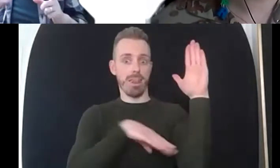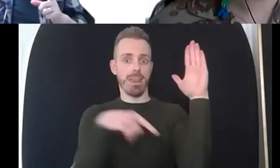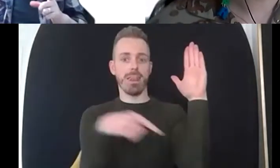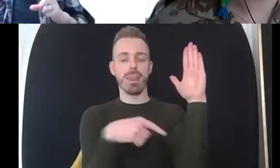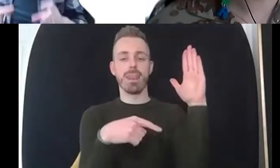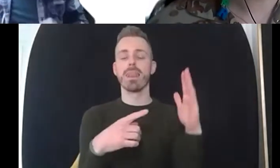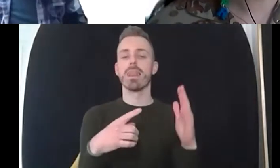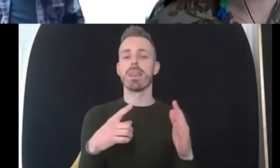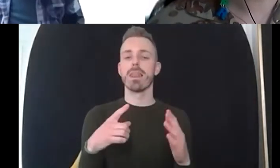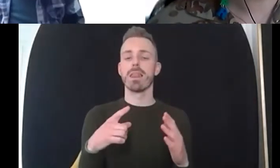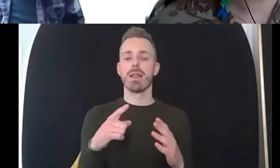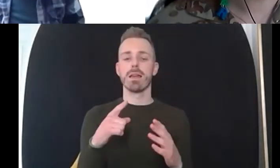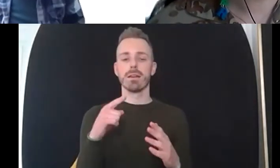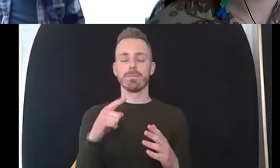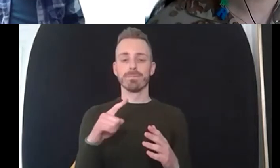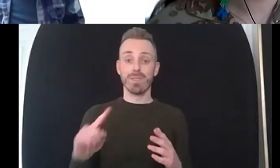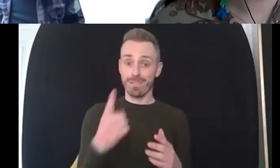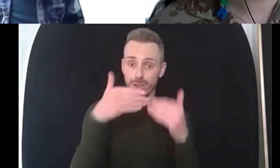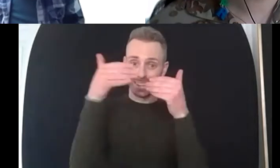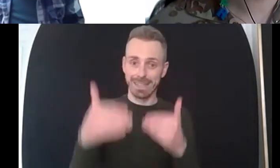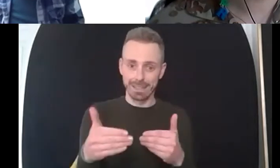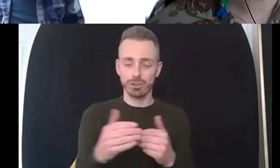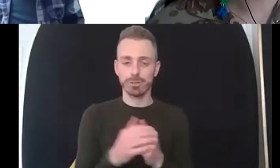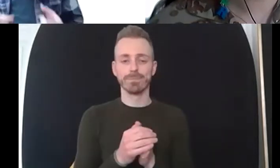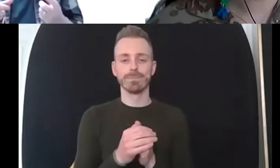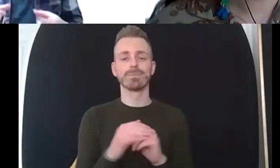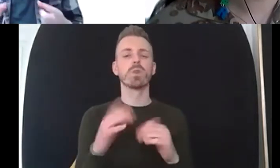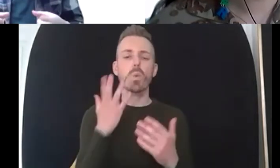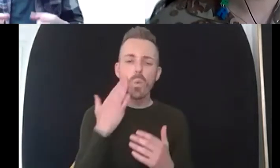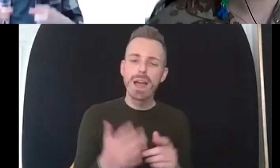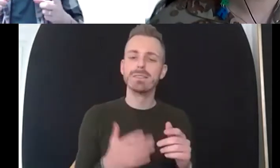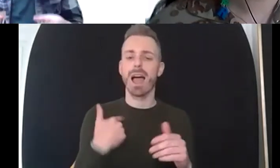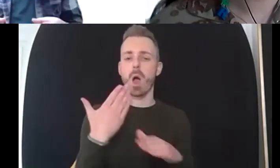about in terms of uh when clients come for if client approaches or comes for therapy